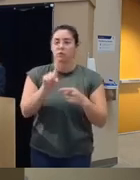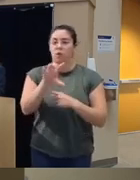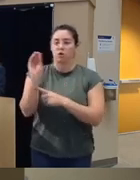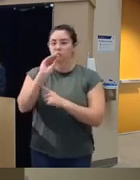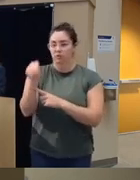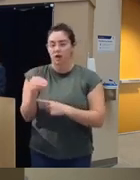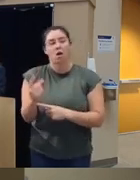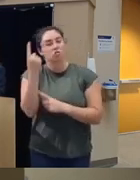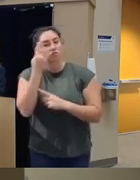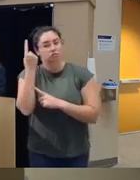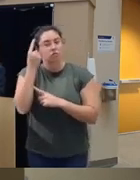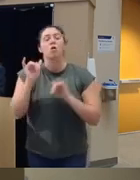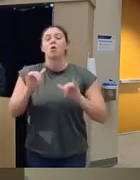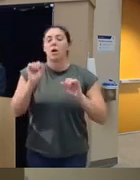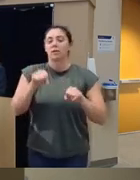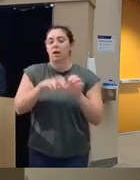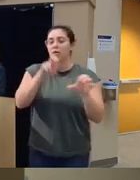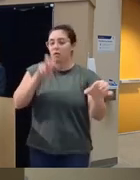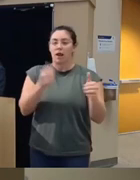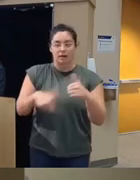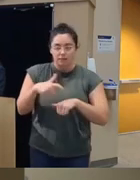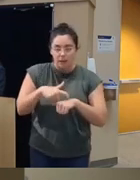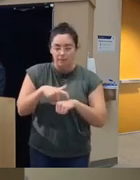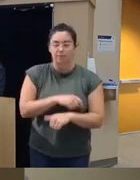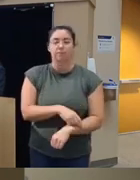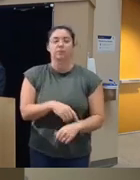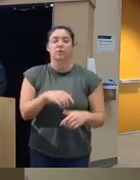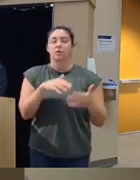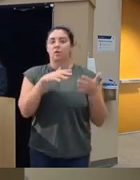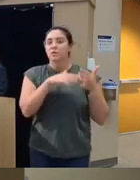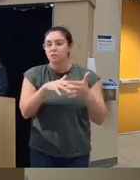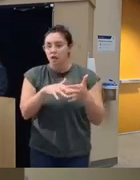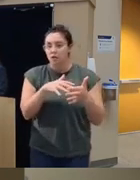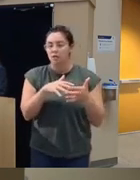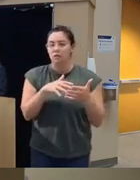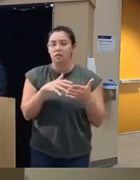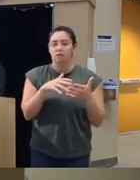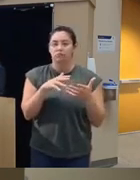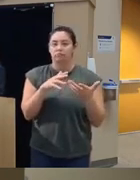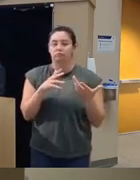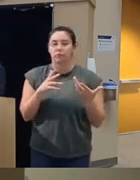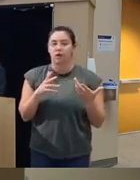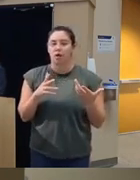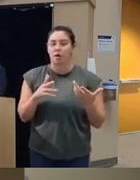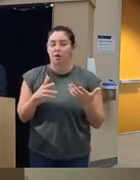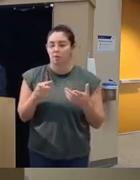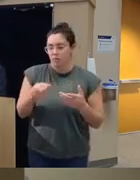you know they could drop out at any time it was a study it was um um there to know what would happen